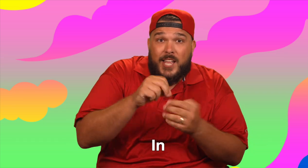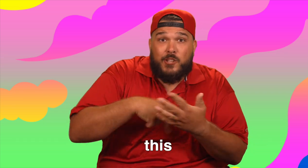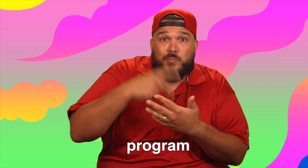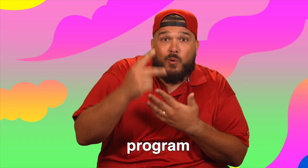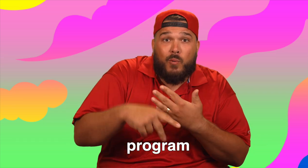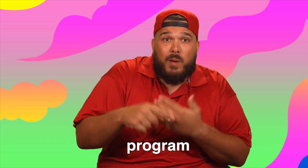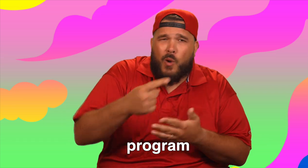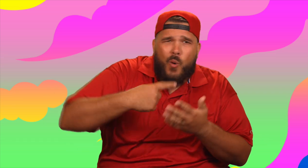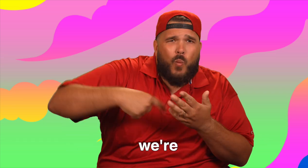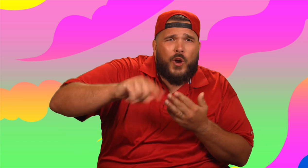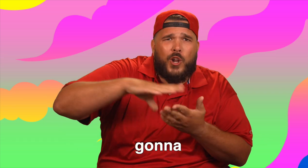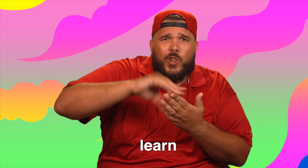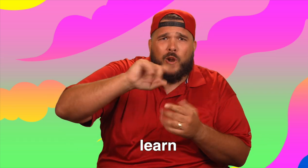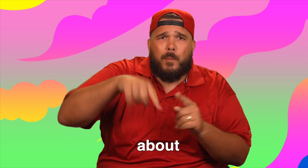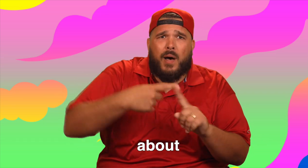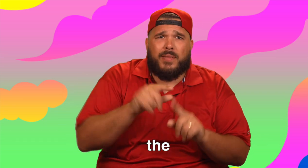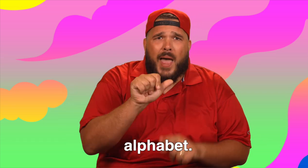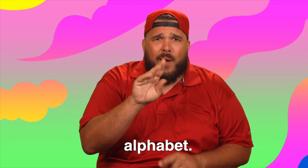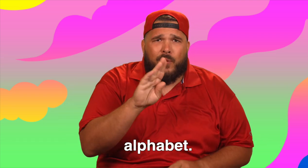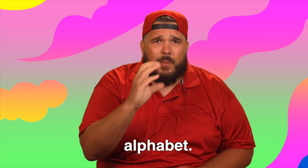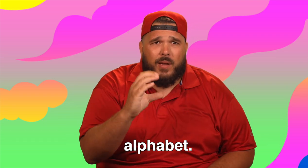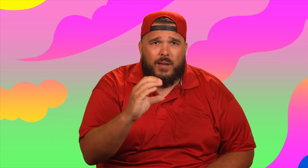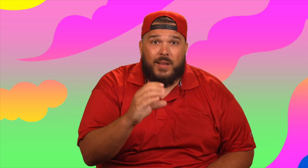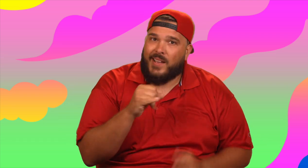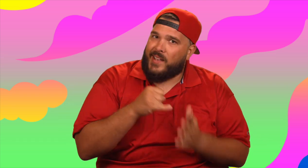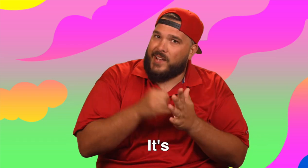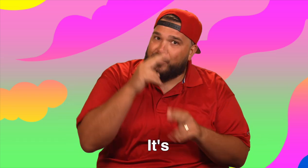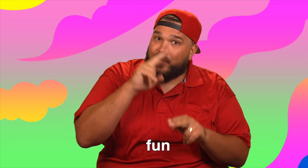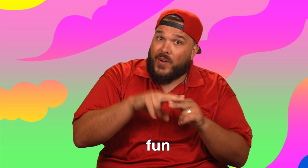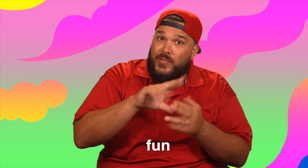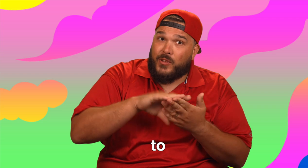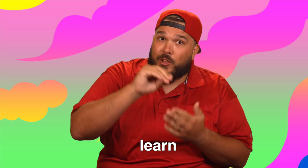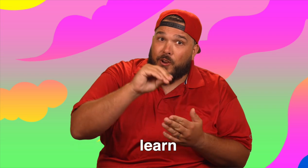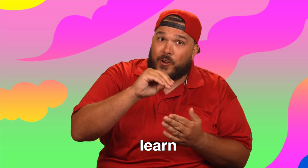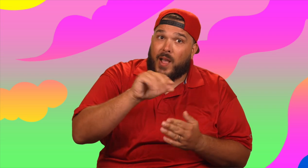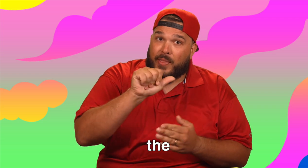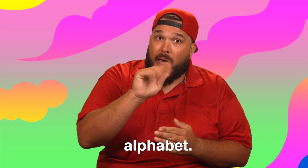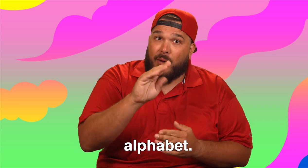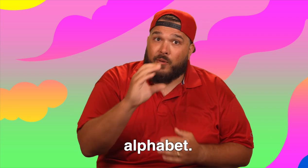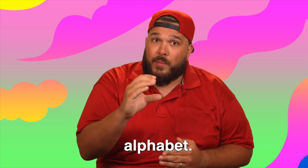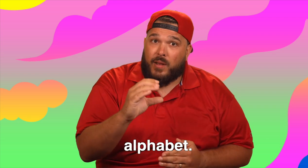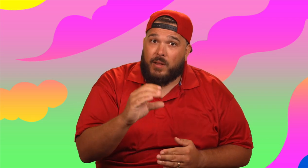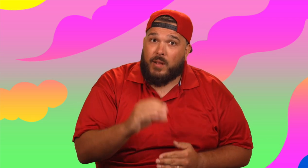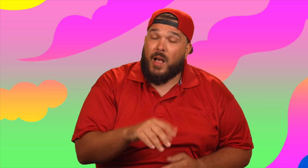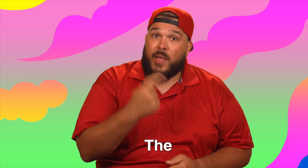In this program, we're gonna learn about the alphabet. It's fun to learn the alphabet.